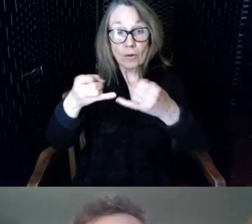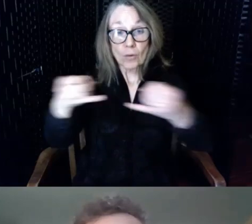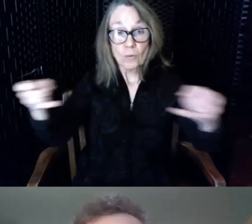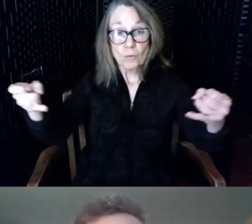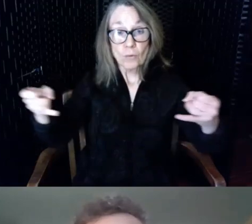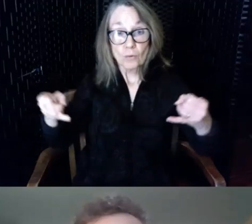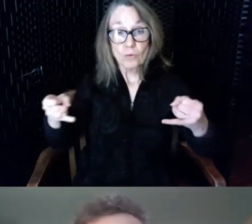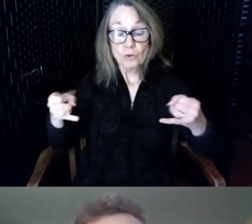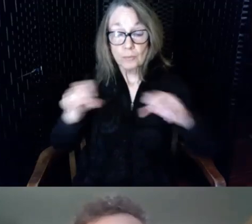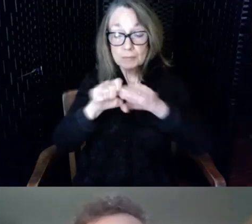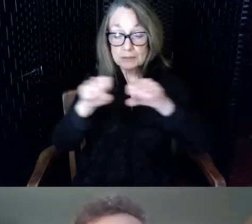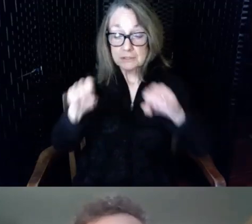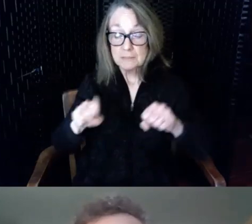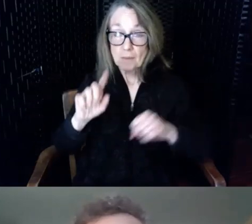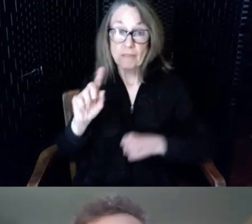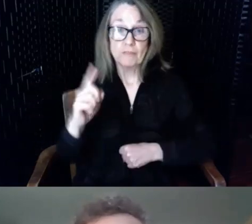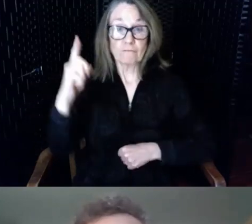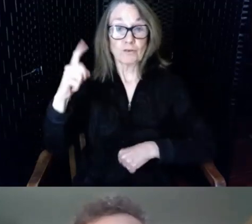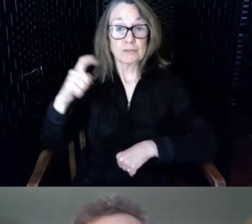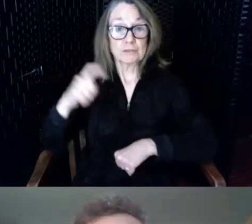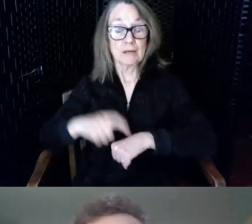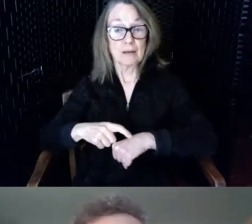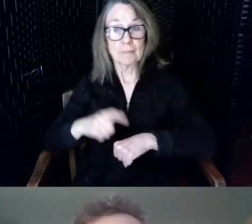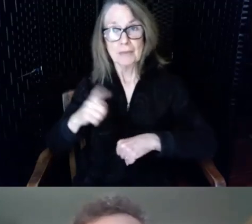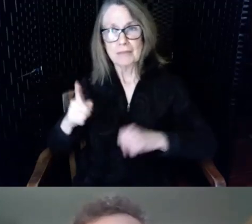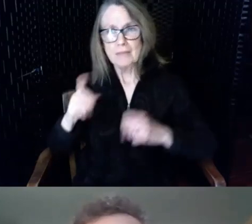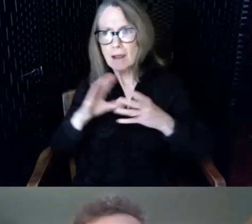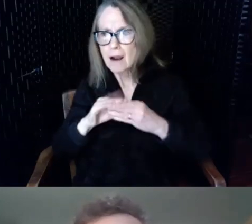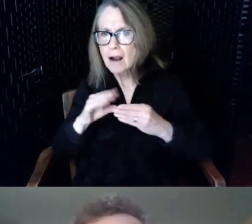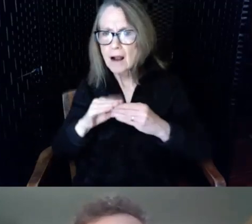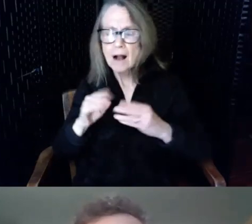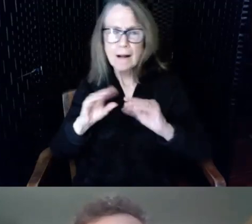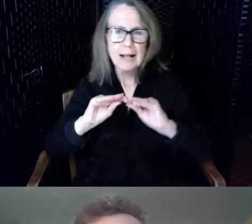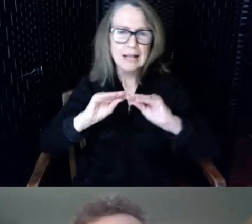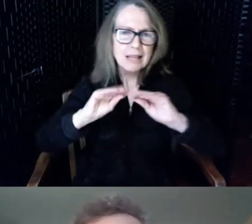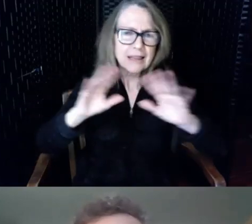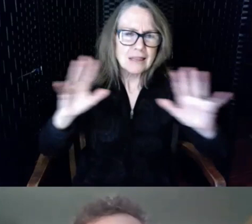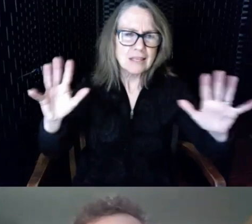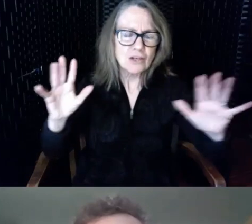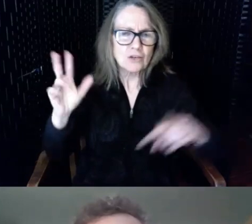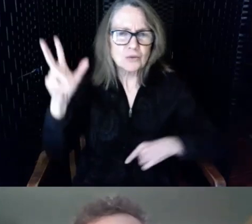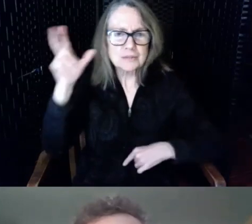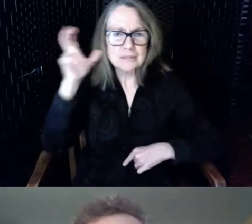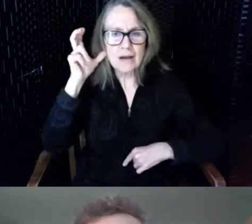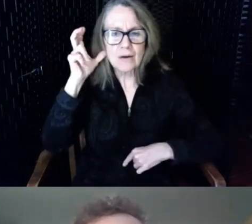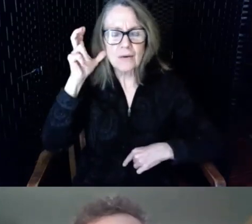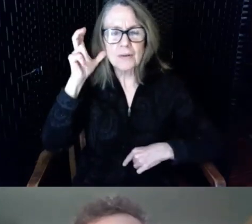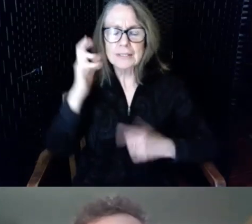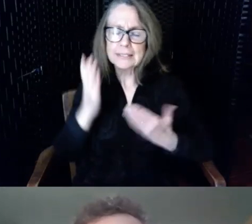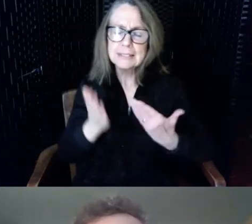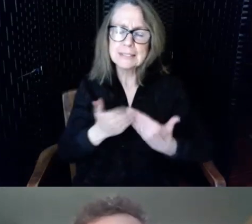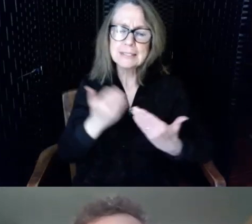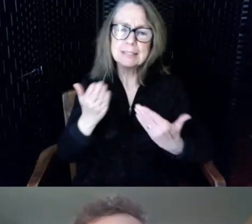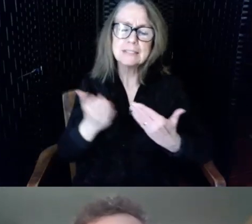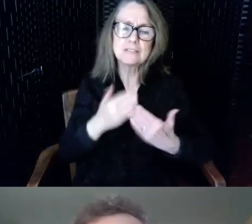time they spoke of the clarity of the sound they spoke of the ease of use but